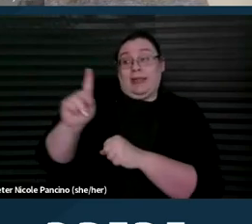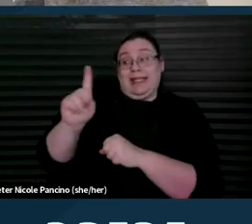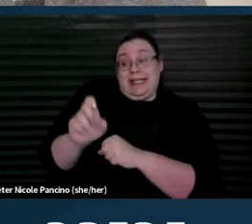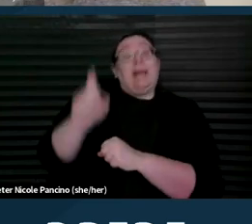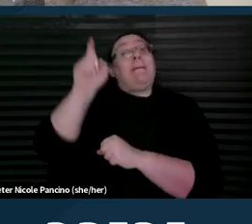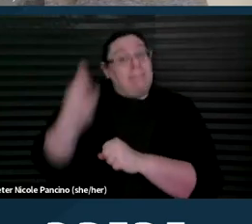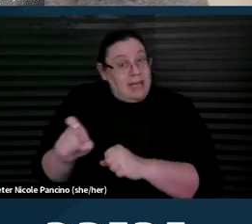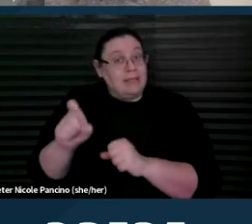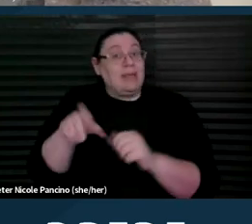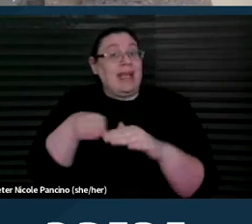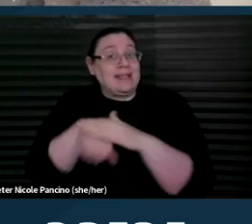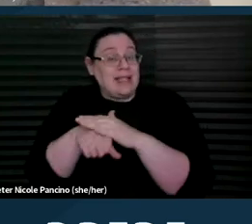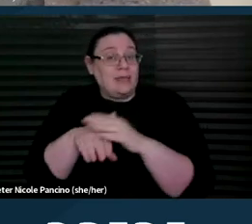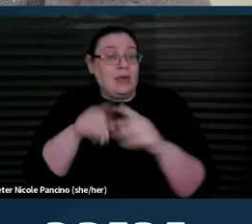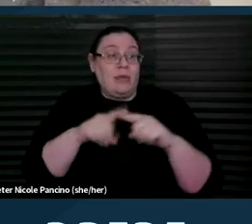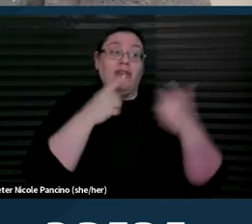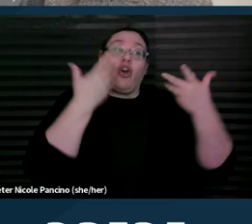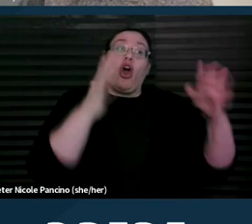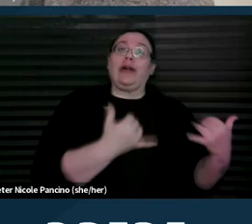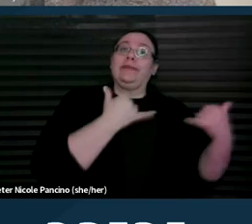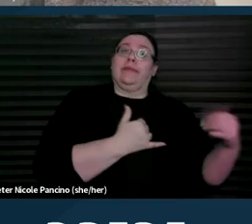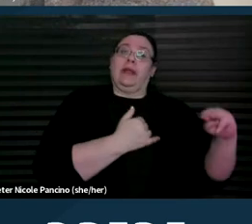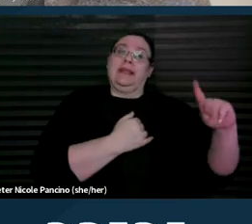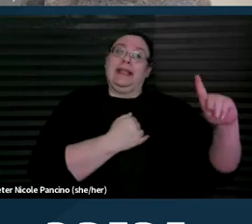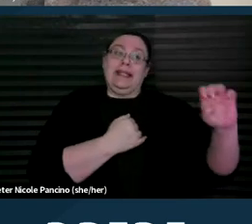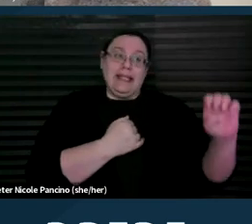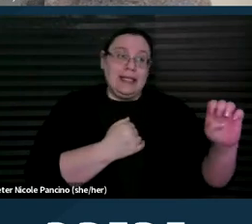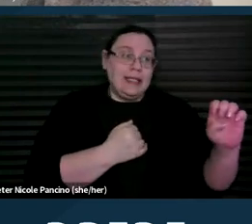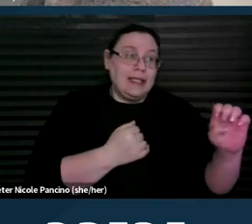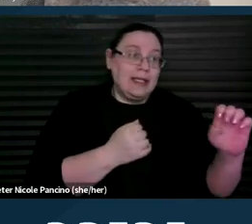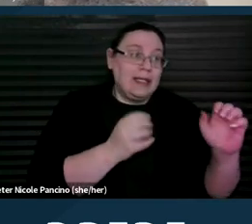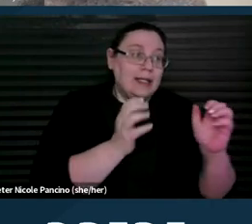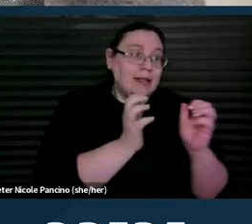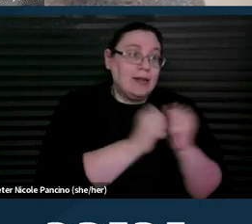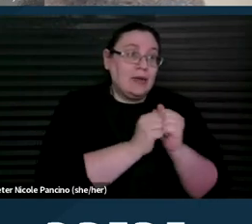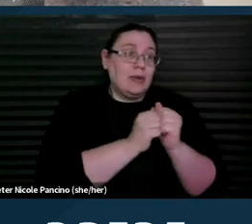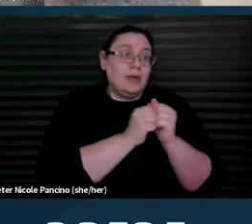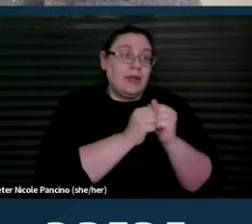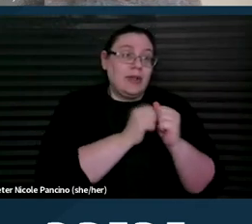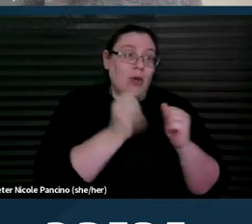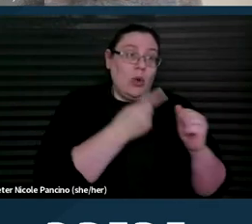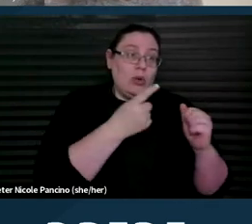but of existing MDEs within facilities only weight scales and examining tables must be retrofitted